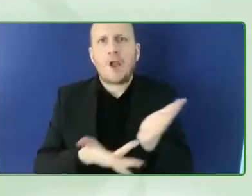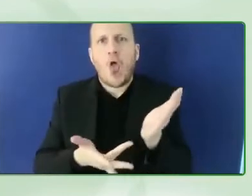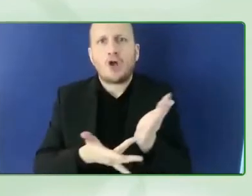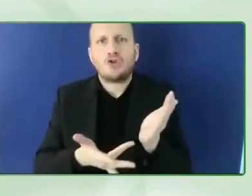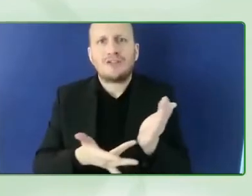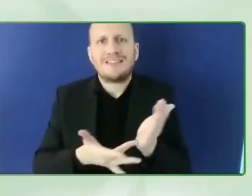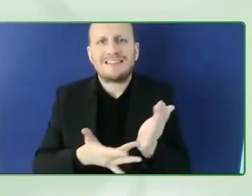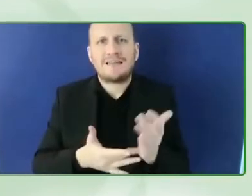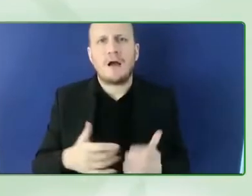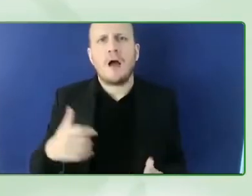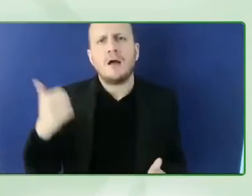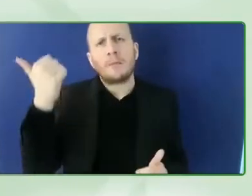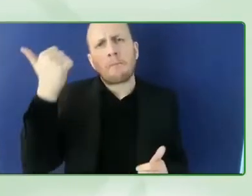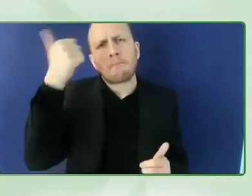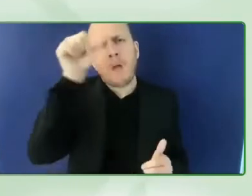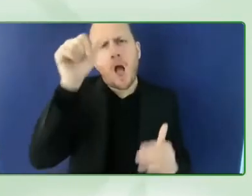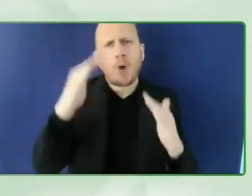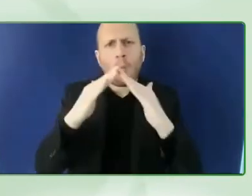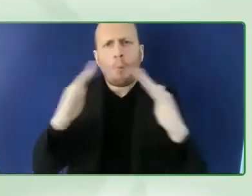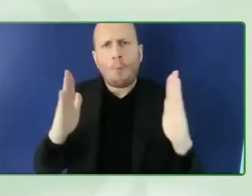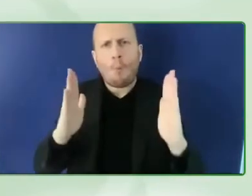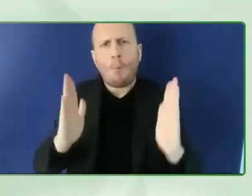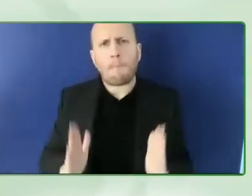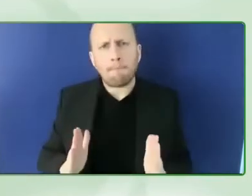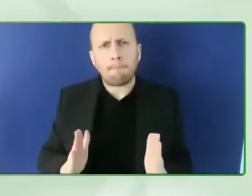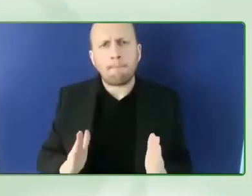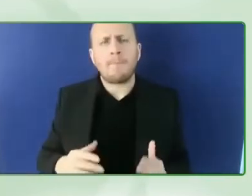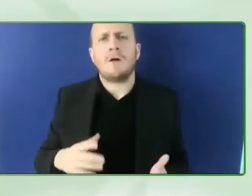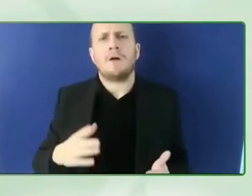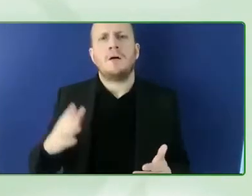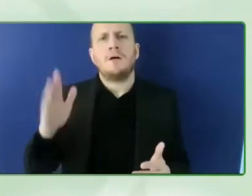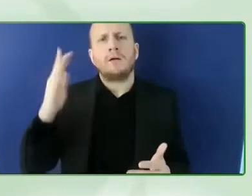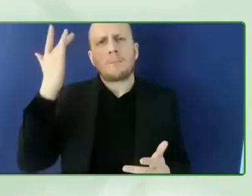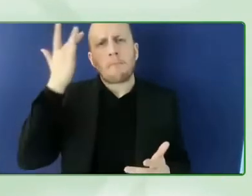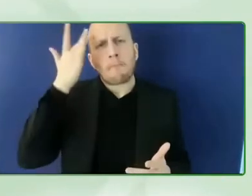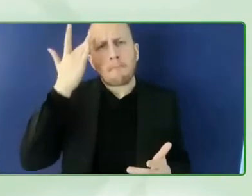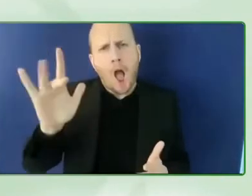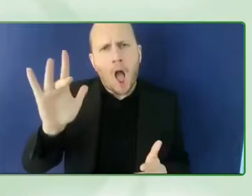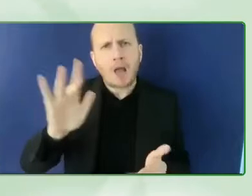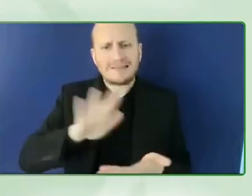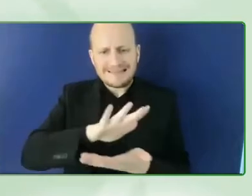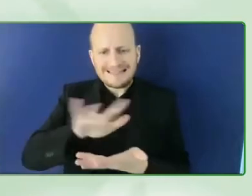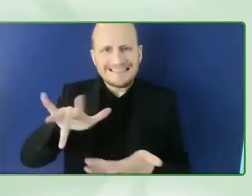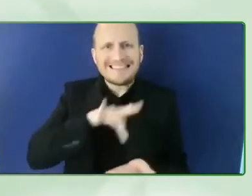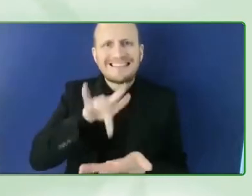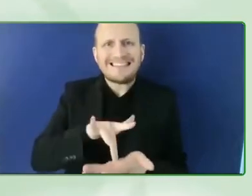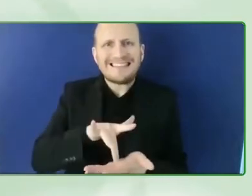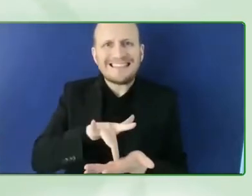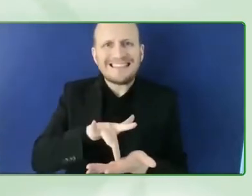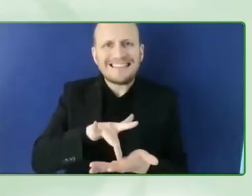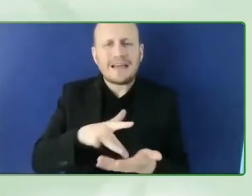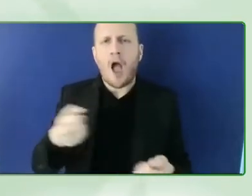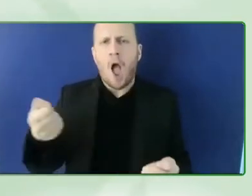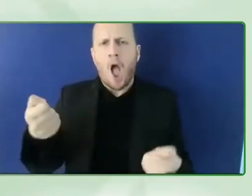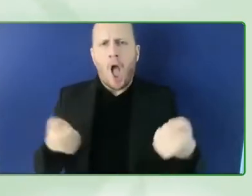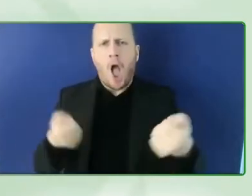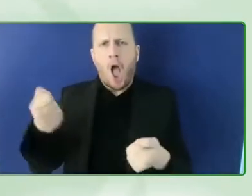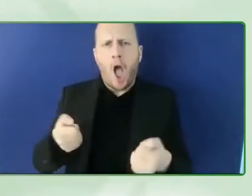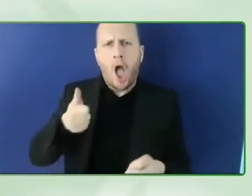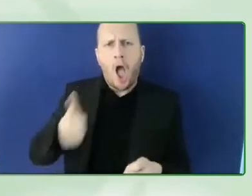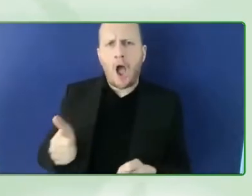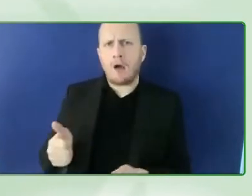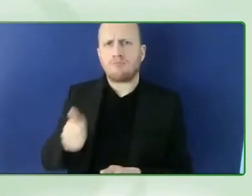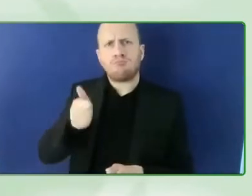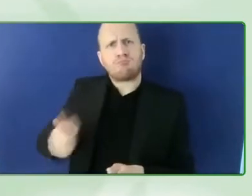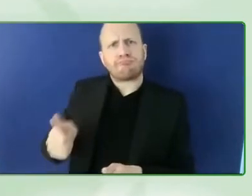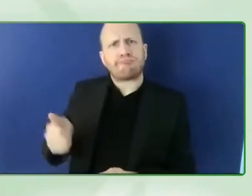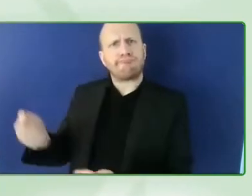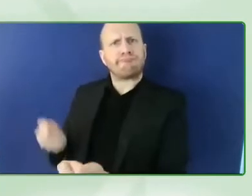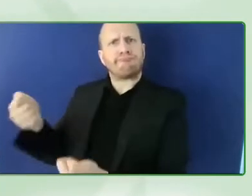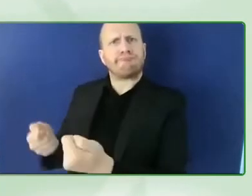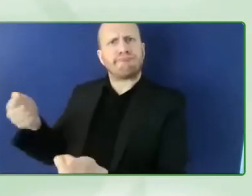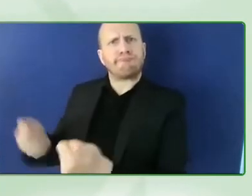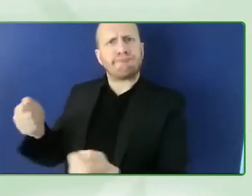smart med education smart medicine smart autonomic cars everything will be based on technologies and